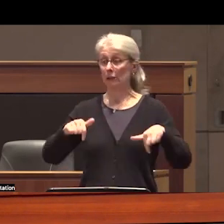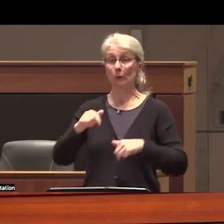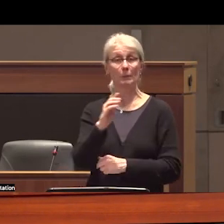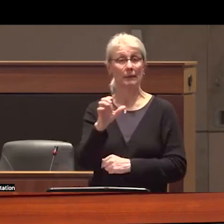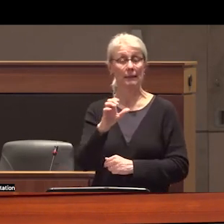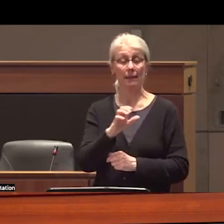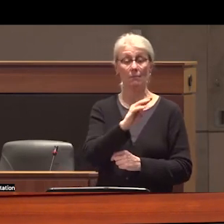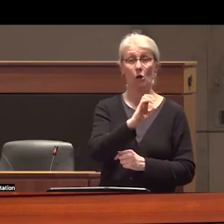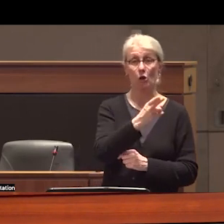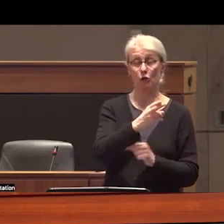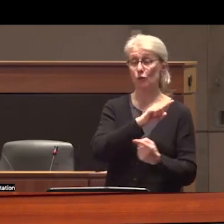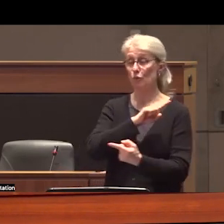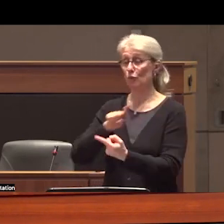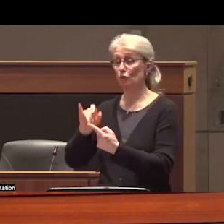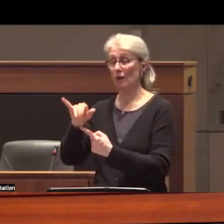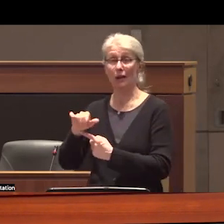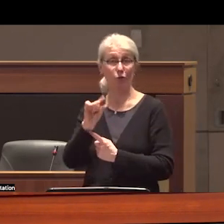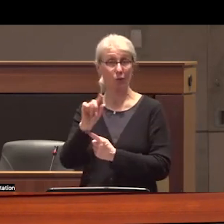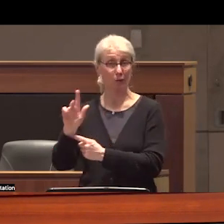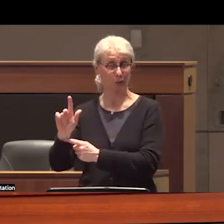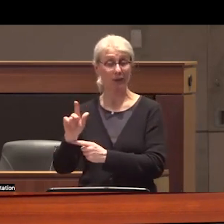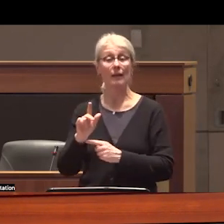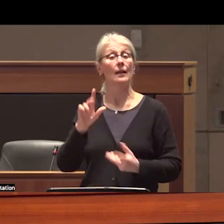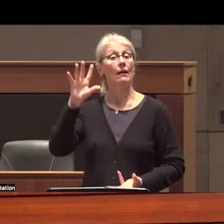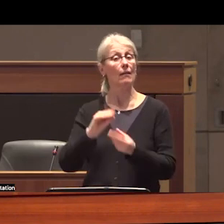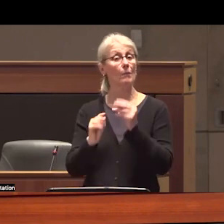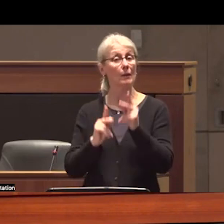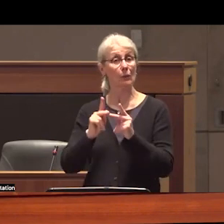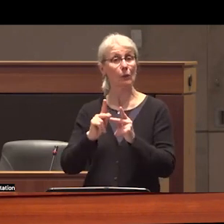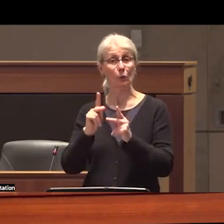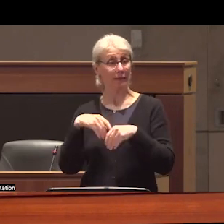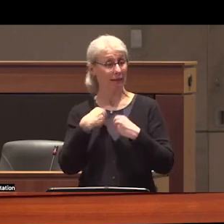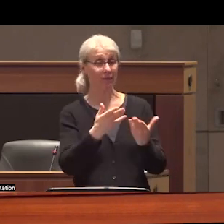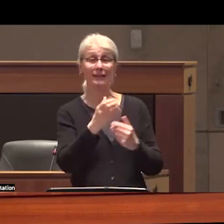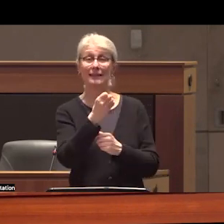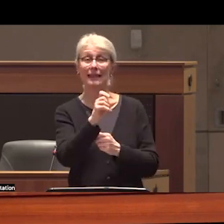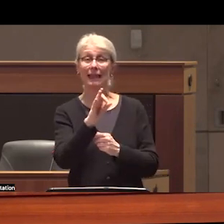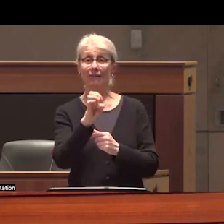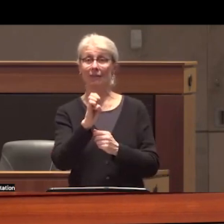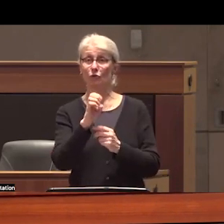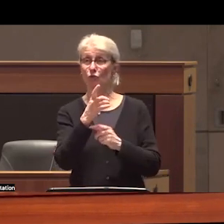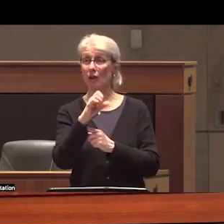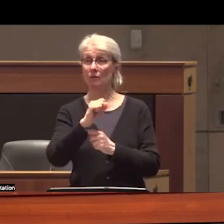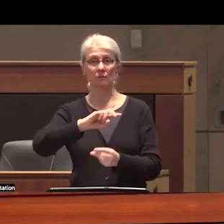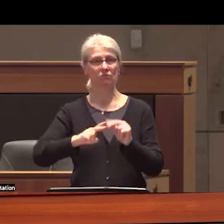March to July of this year the number of people in BC prescribe safe Supply dropped by 11% currently